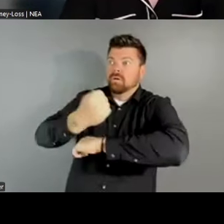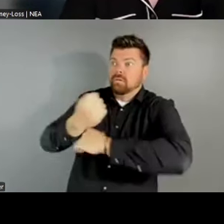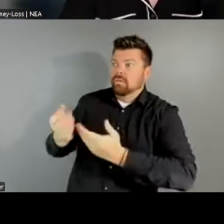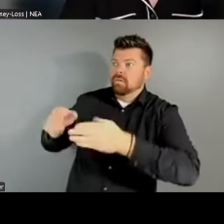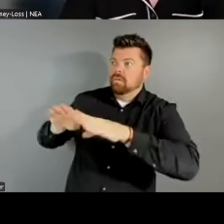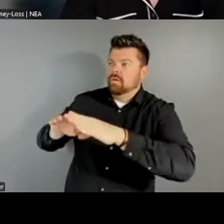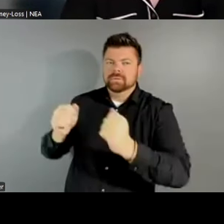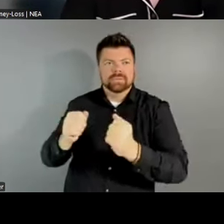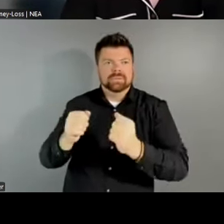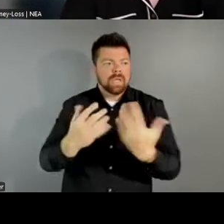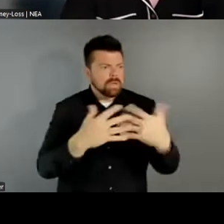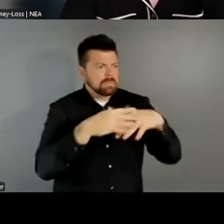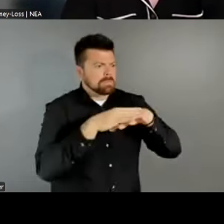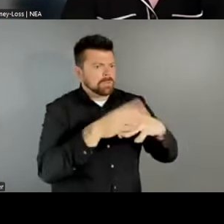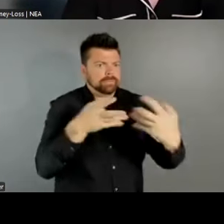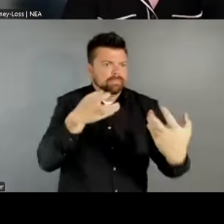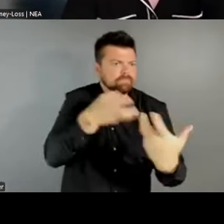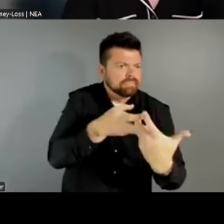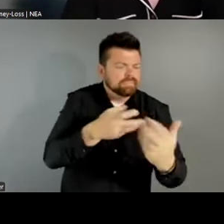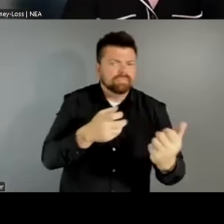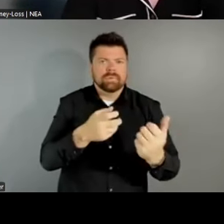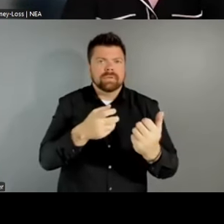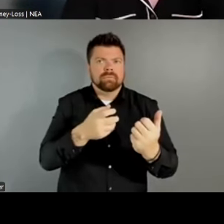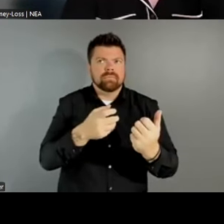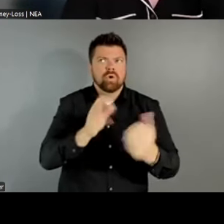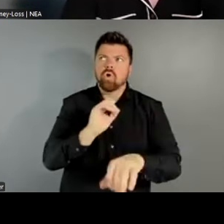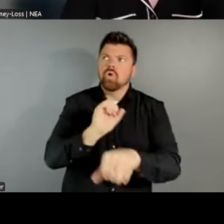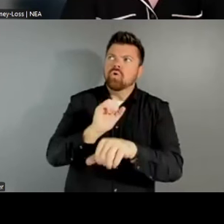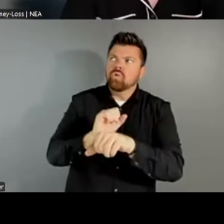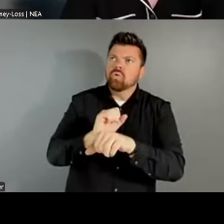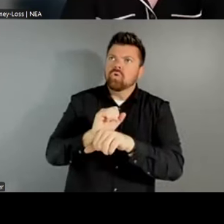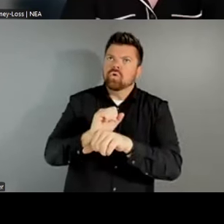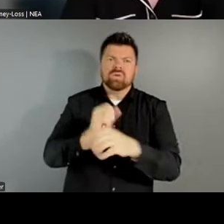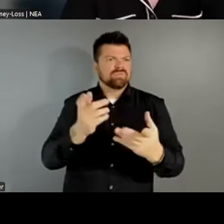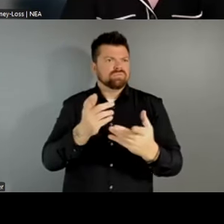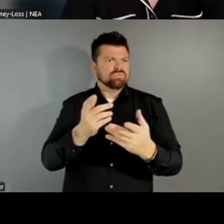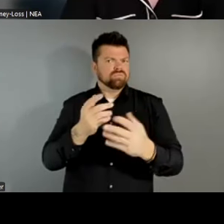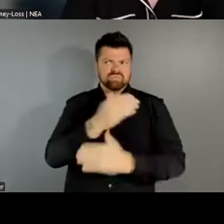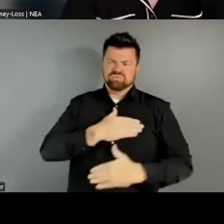of the work that we do and the sector that we support. Lots of, in my community, lots of talk